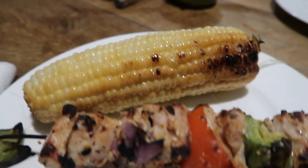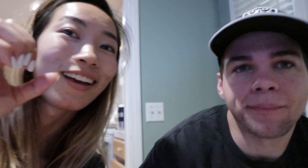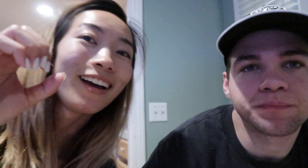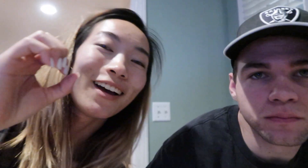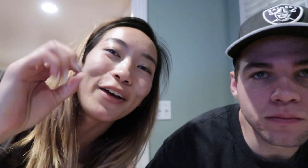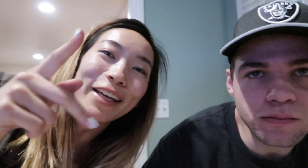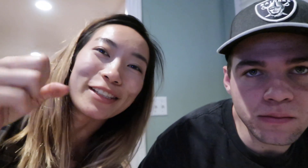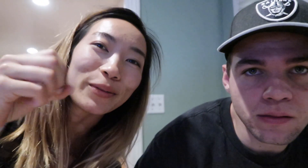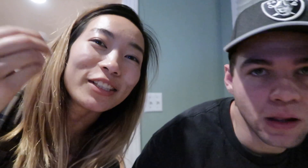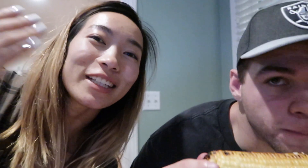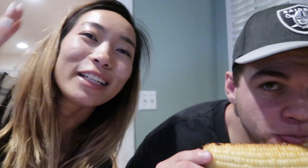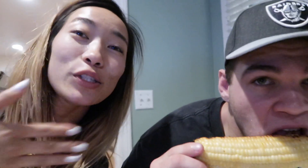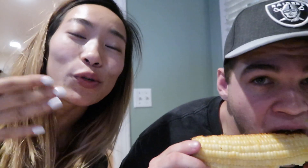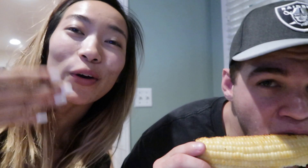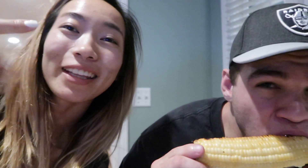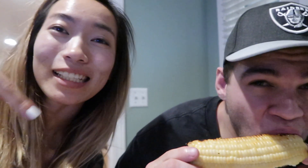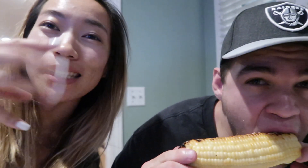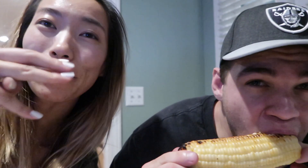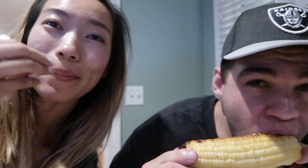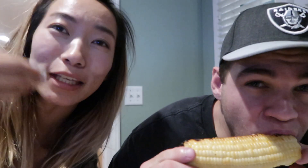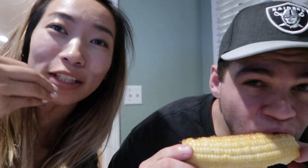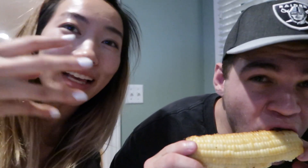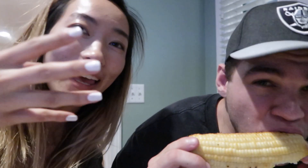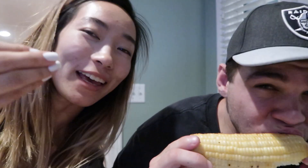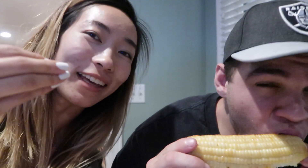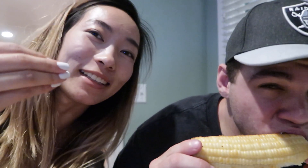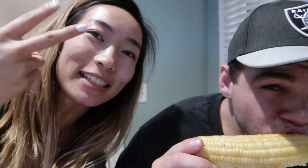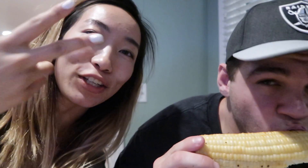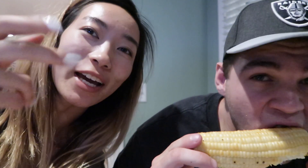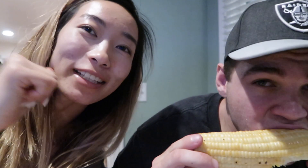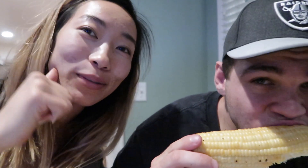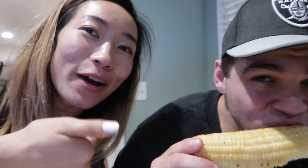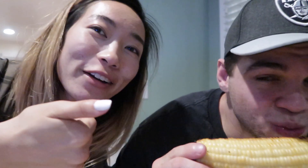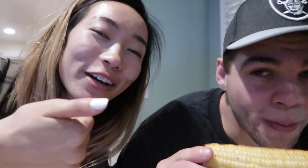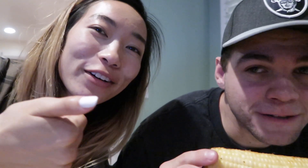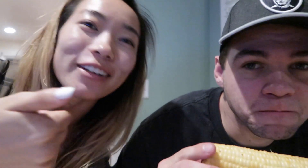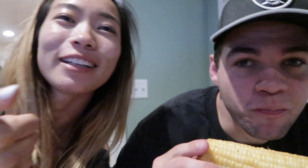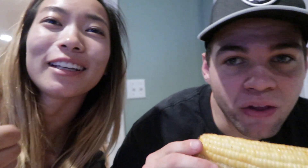okay so we're just going to enjoy this meal and see you guys tomorrow